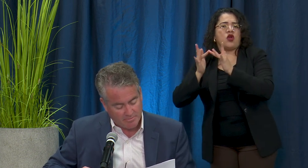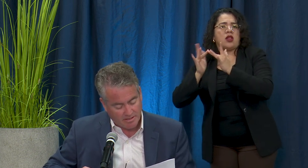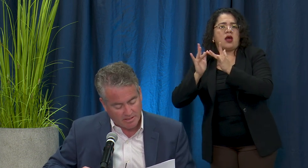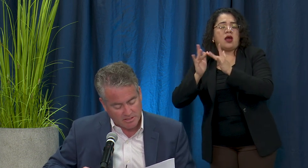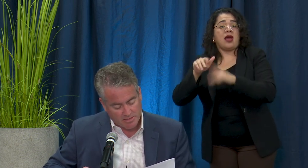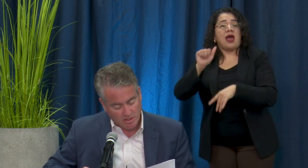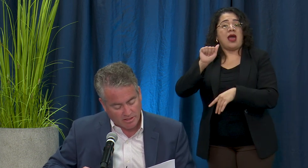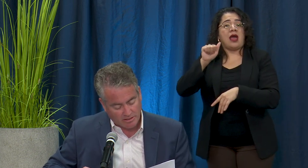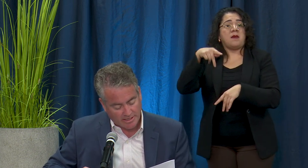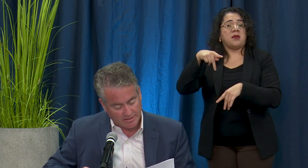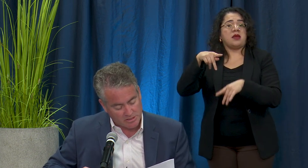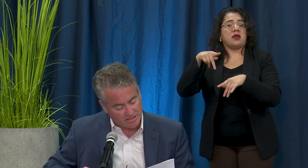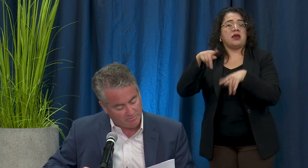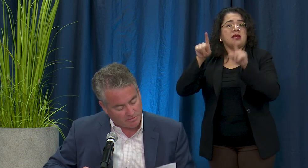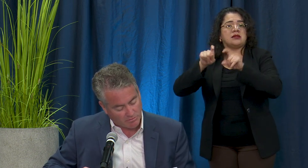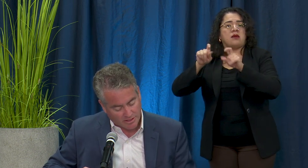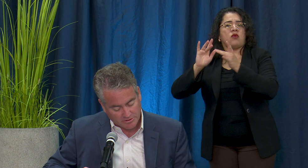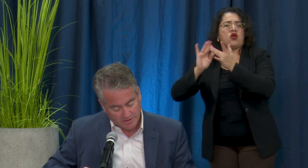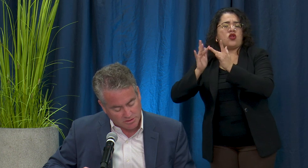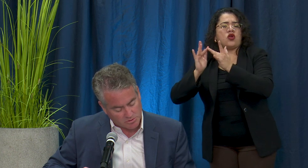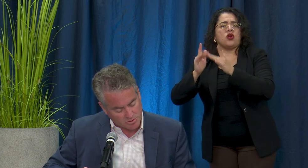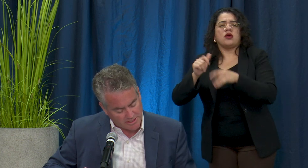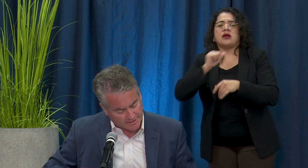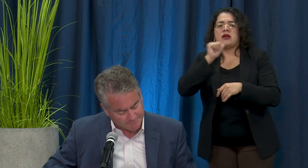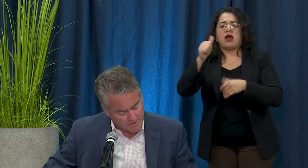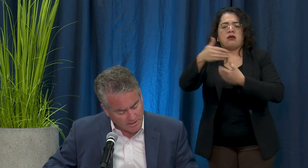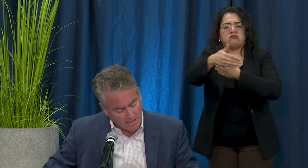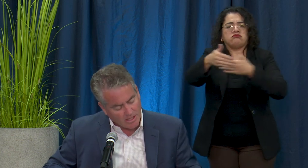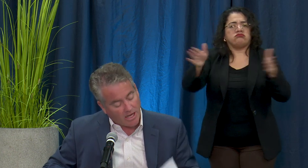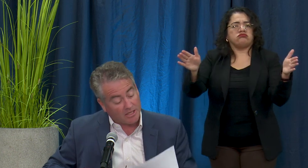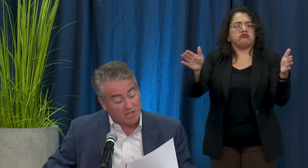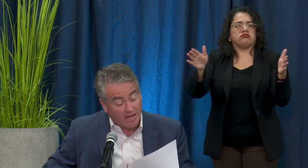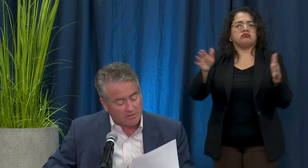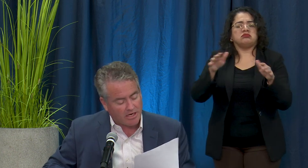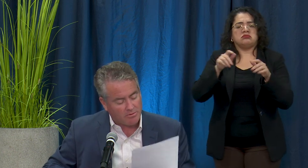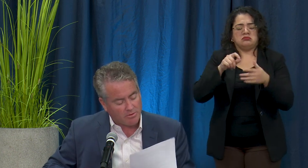exams online instead of being proctored in a school setting. With